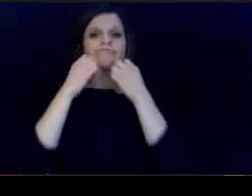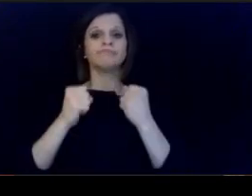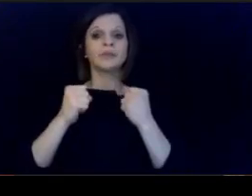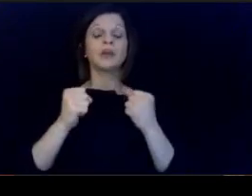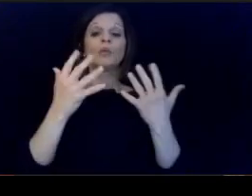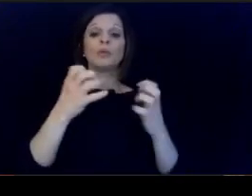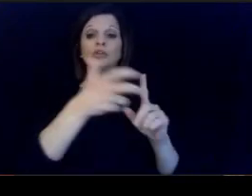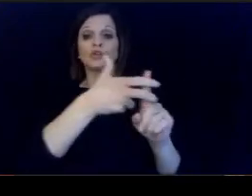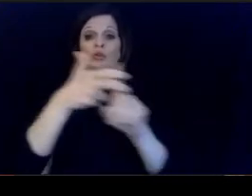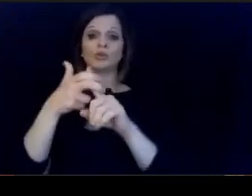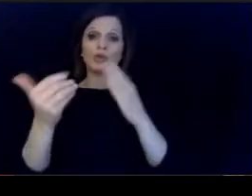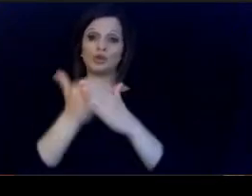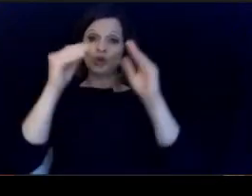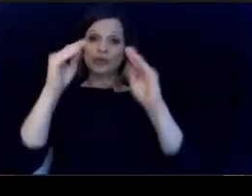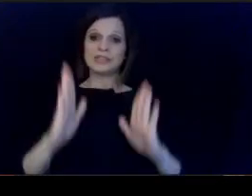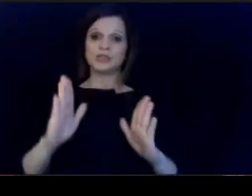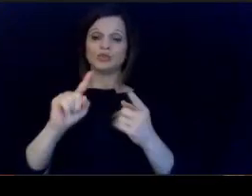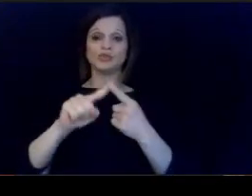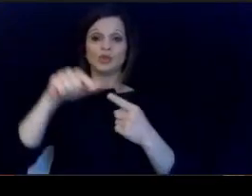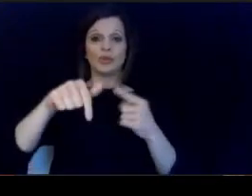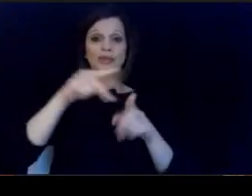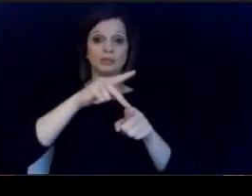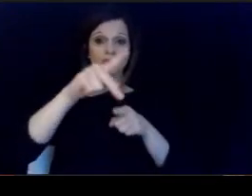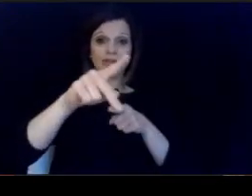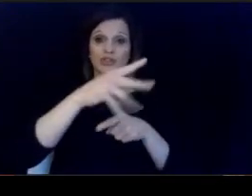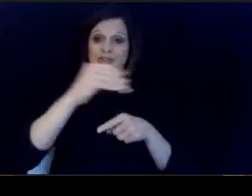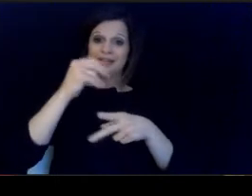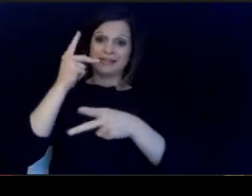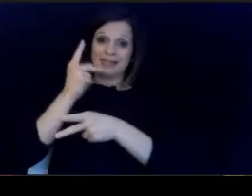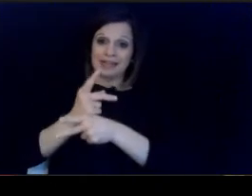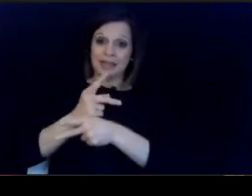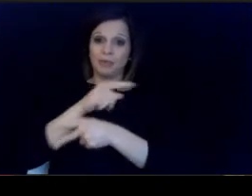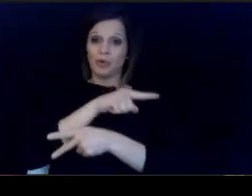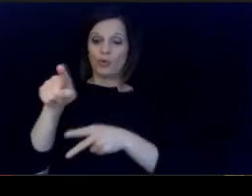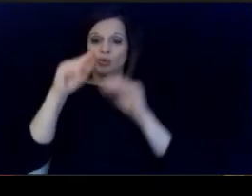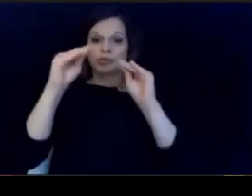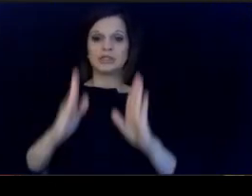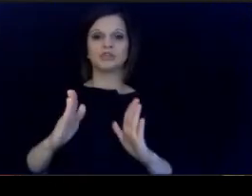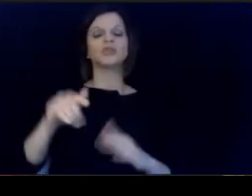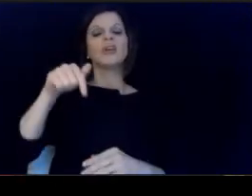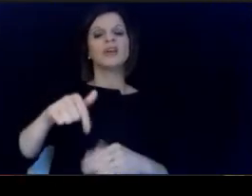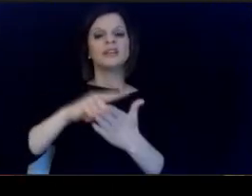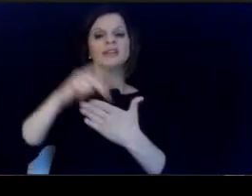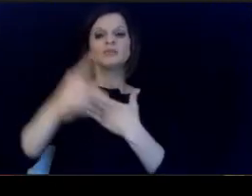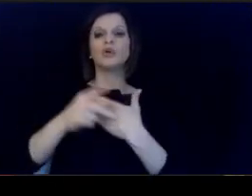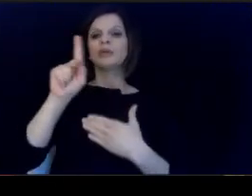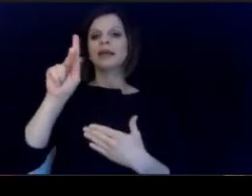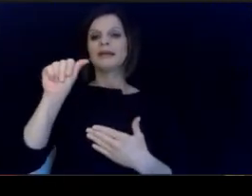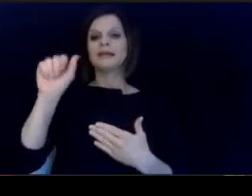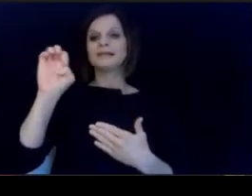to the profession and the development and retention of those teachers. that Kentucky Academy for Equity in teaching will provide all.